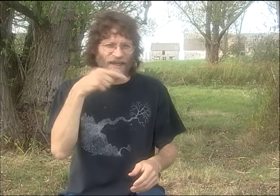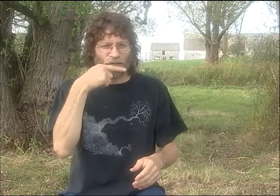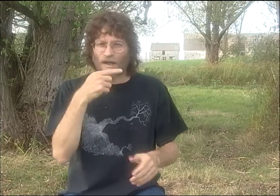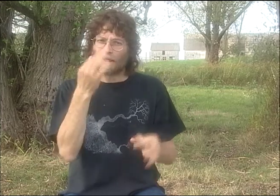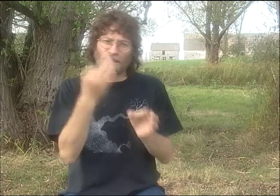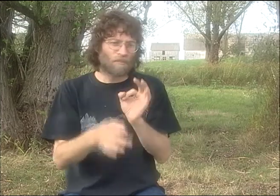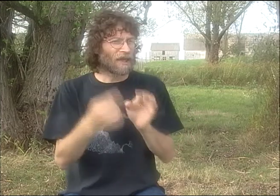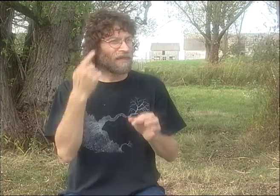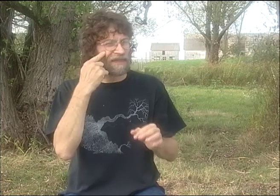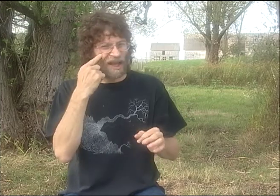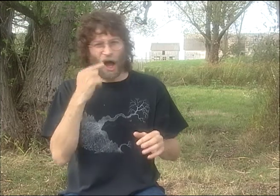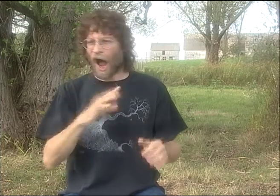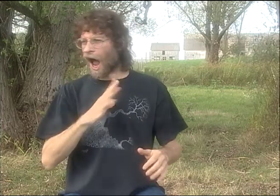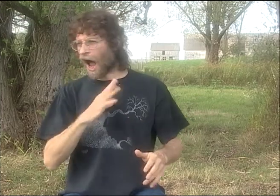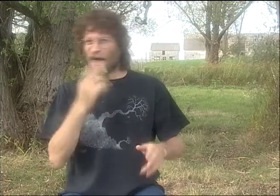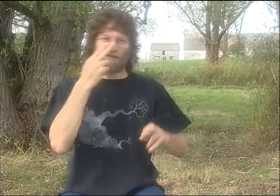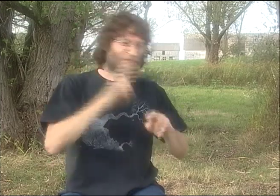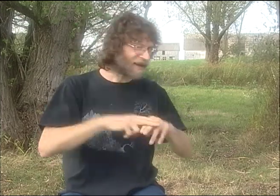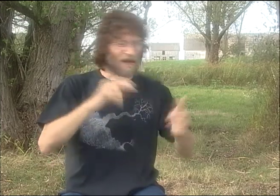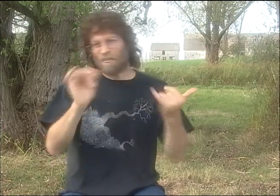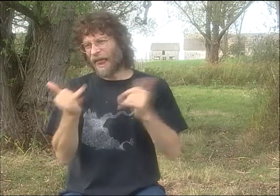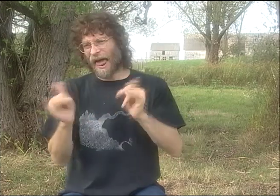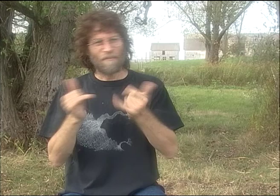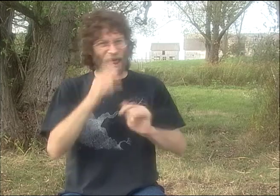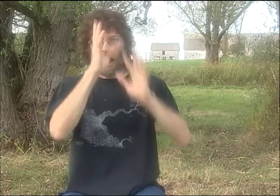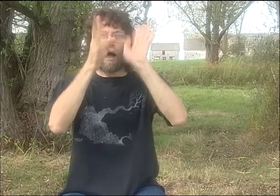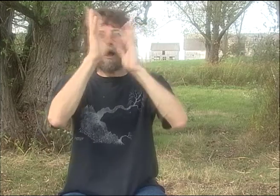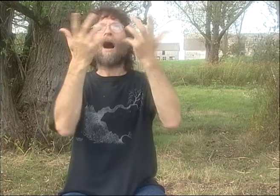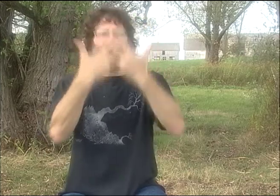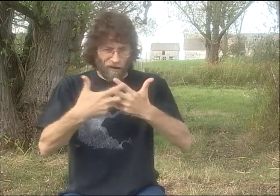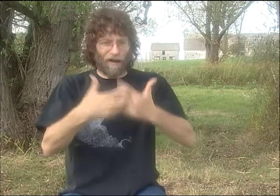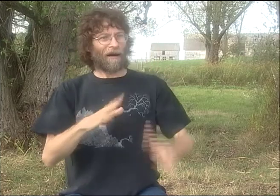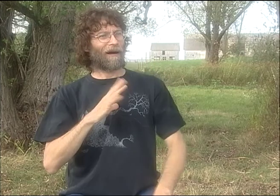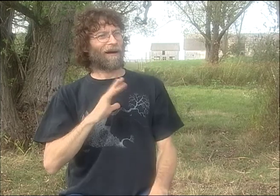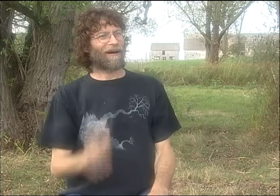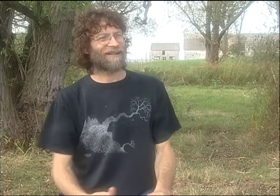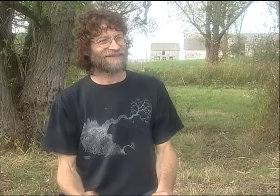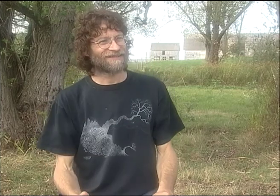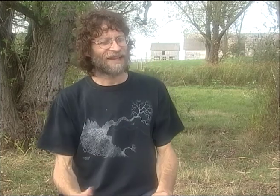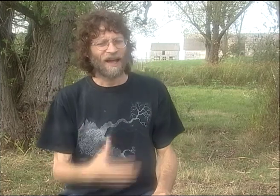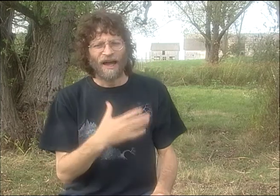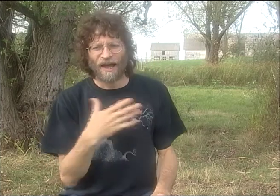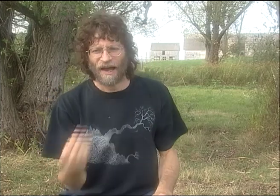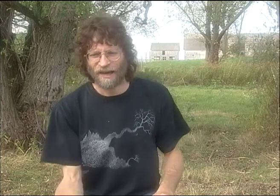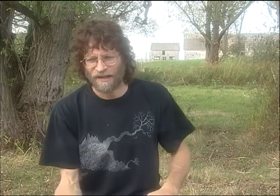WE WEREN'T EVEN THINKING ABOUT ONE OF US BEING DEAF OR ONE OF US BEING HEARING. WE WERE JUST HAVING FUN AND BEING CREATIVE TOGETHER